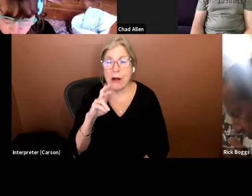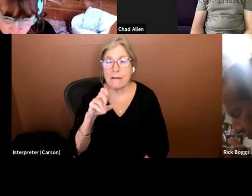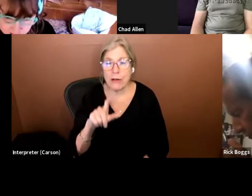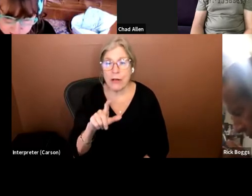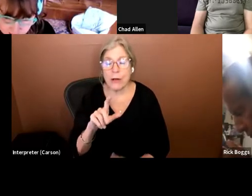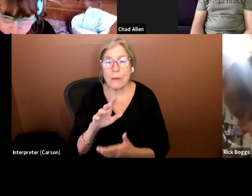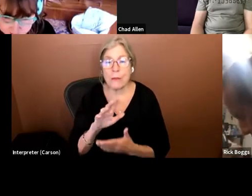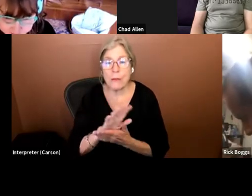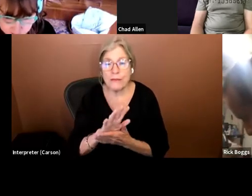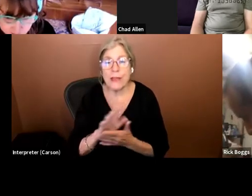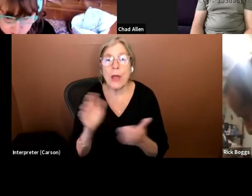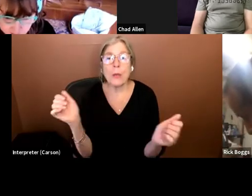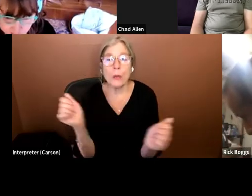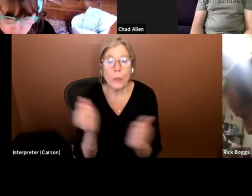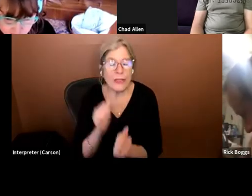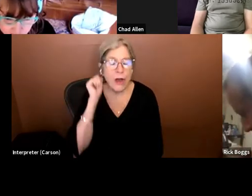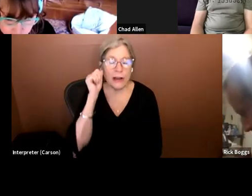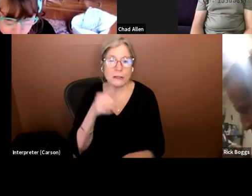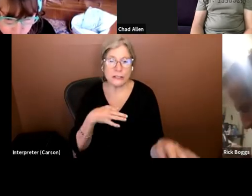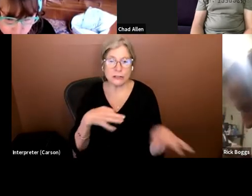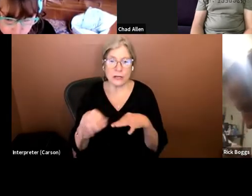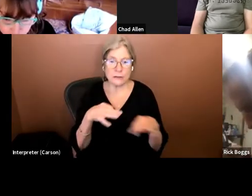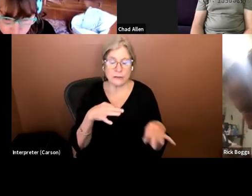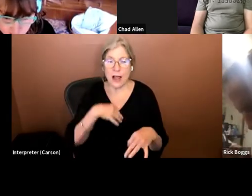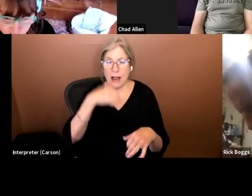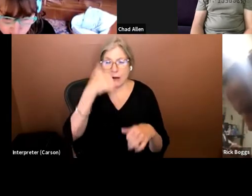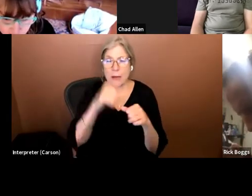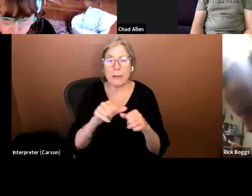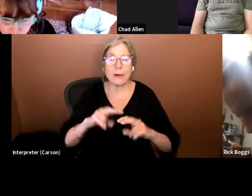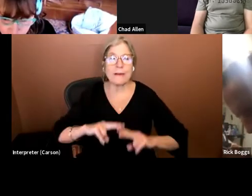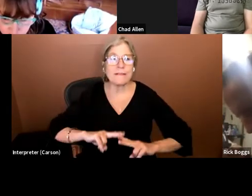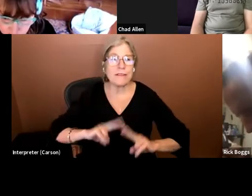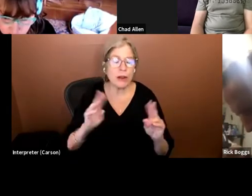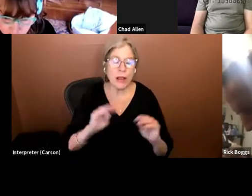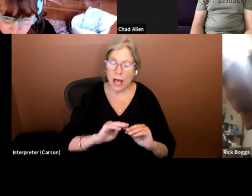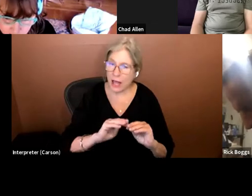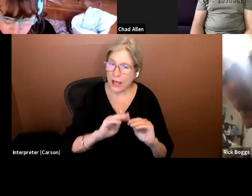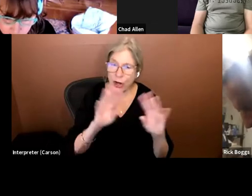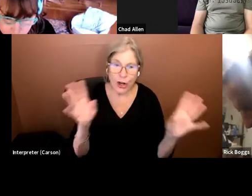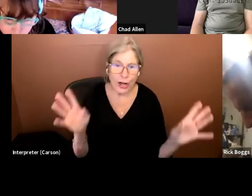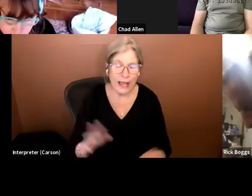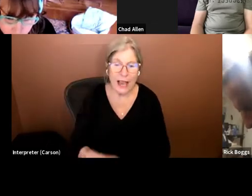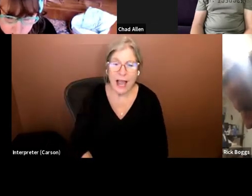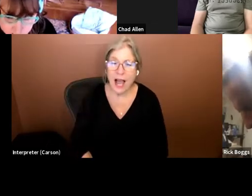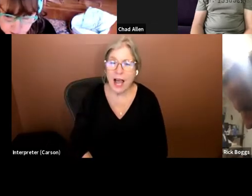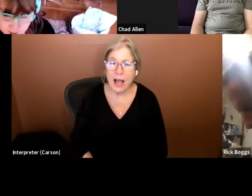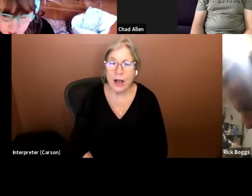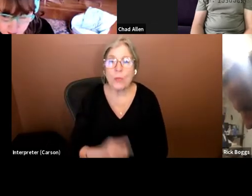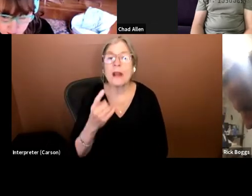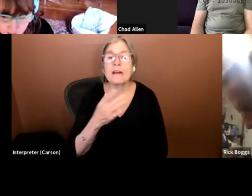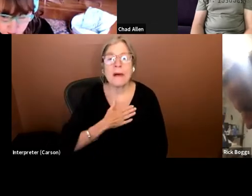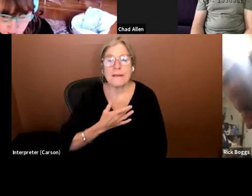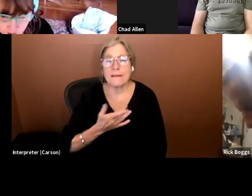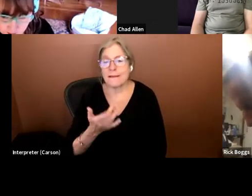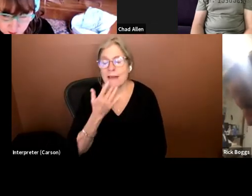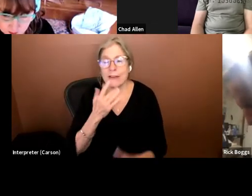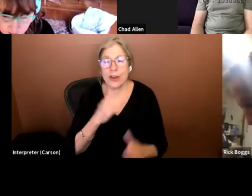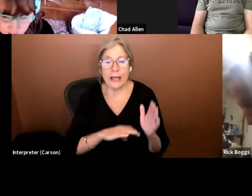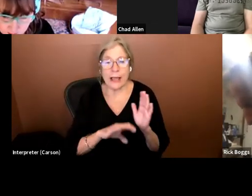description, I remember it very clearly. One of my favorite characters was